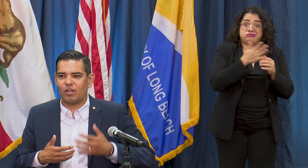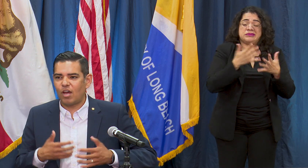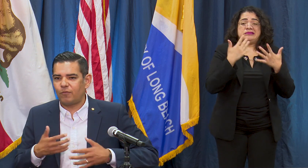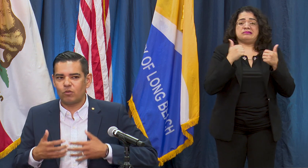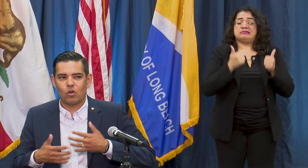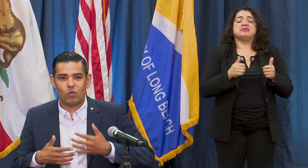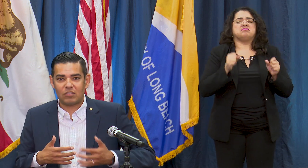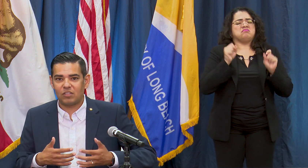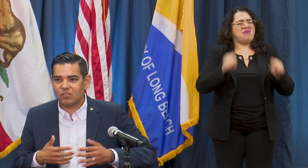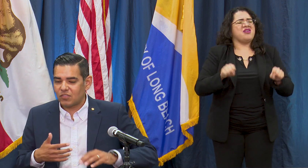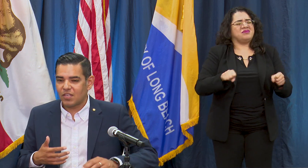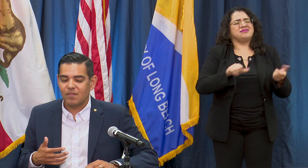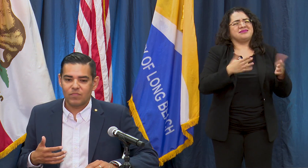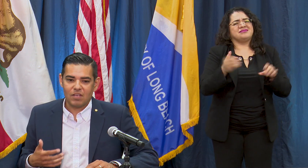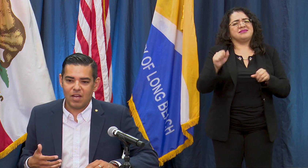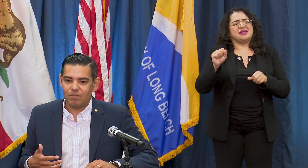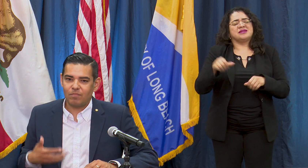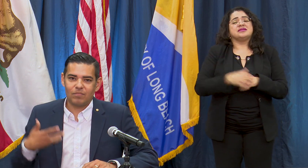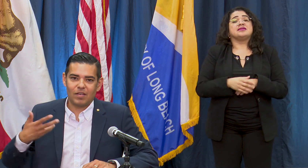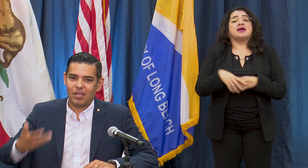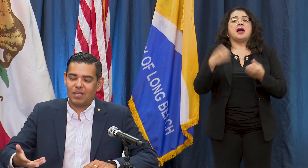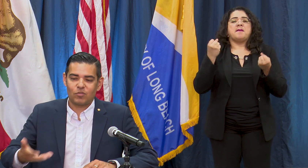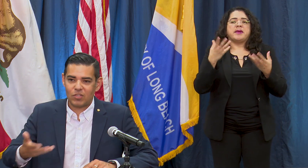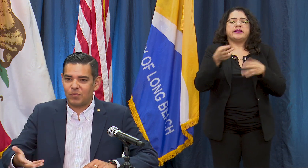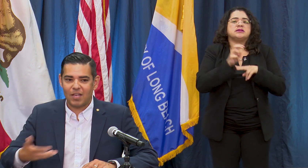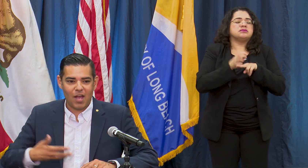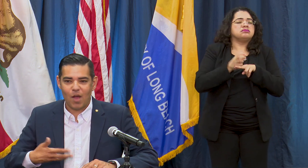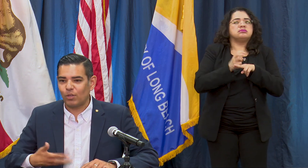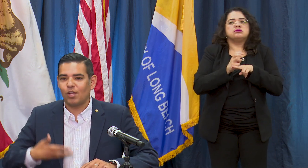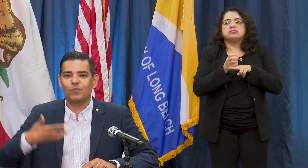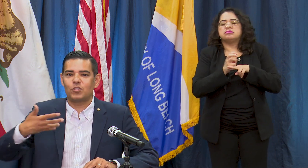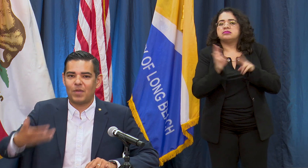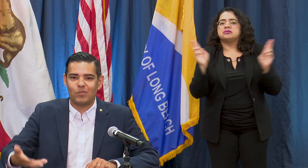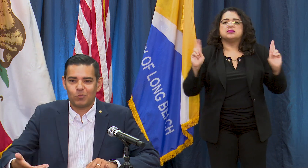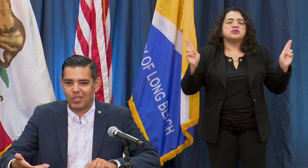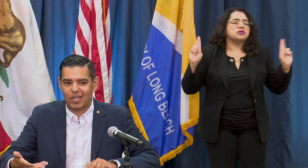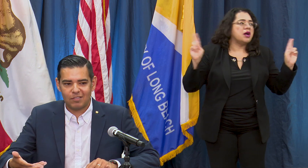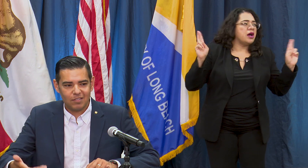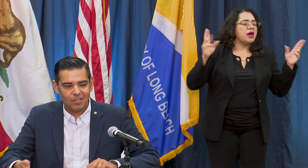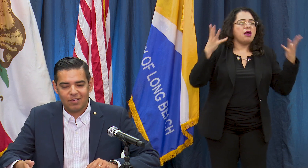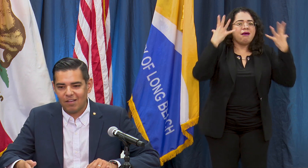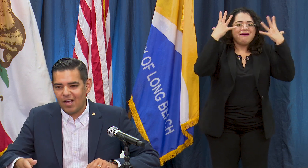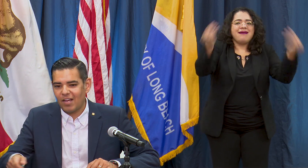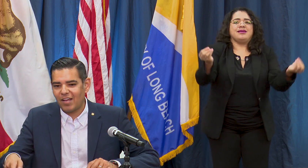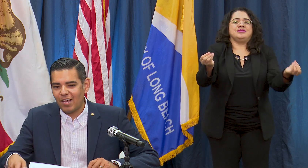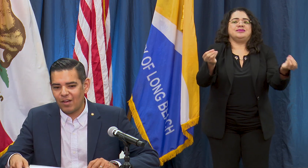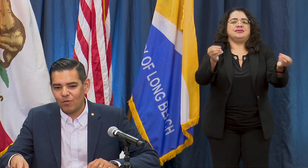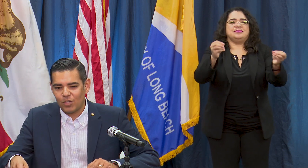a lot of folks are restless trust me I would love to spend this weekend you